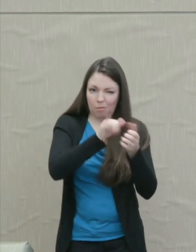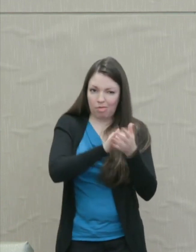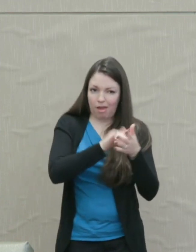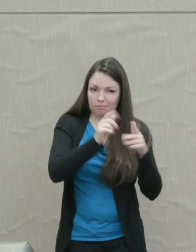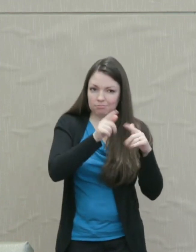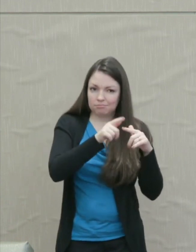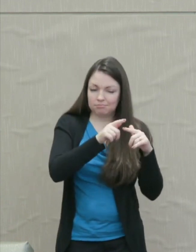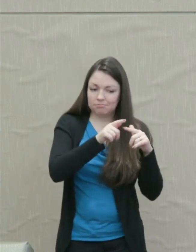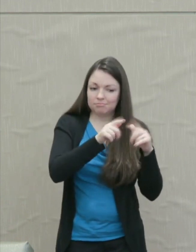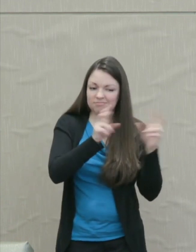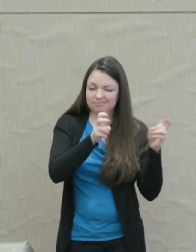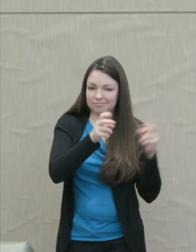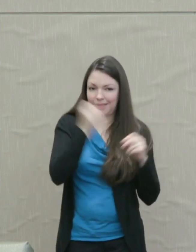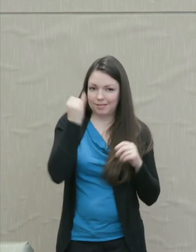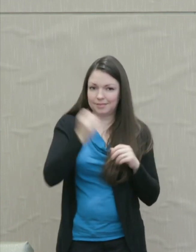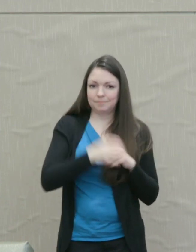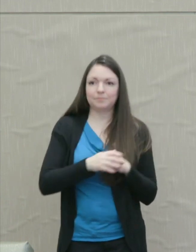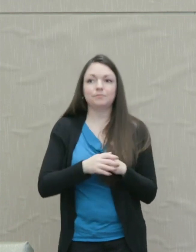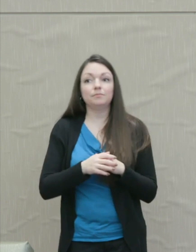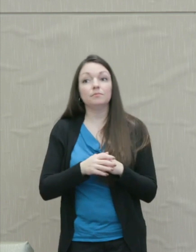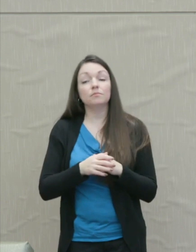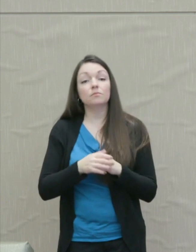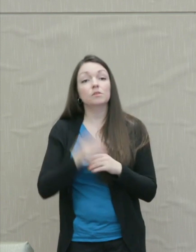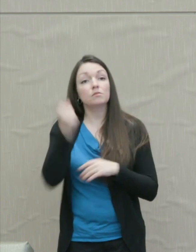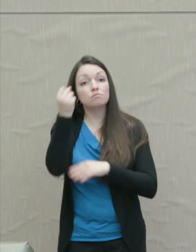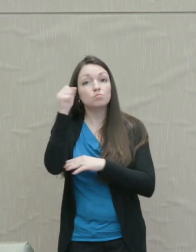Martha Nussbaum: Protest and blame are positive in a sense.